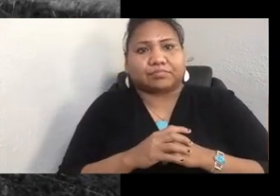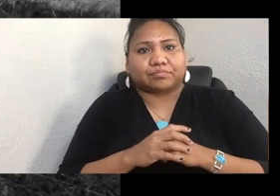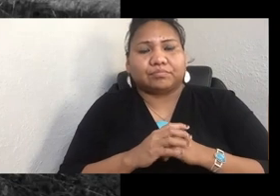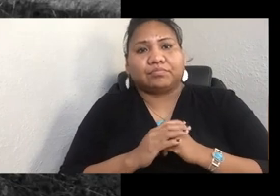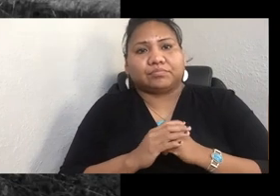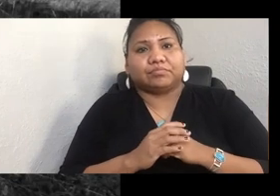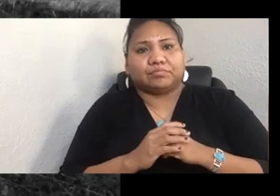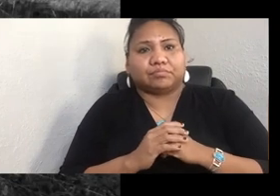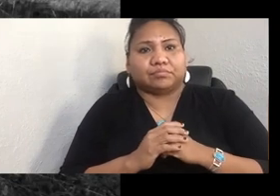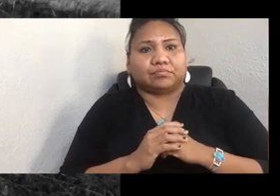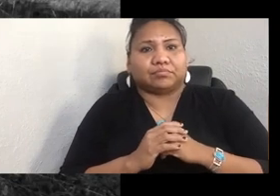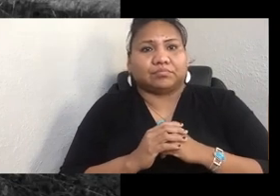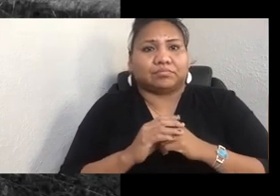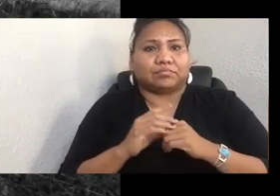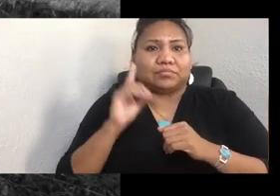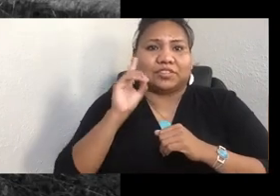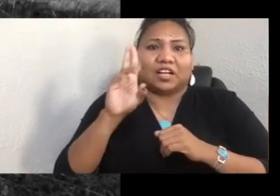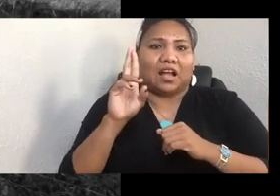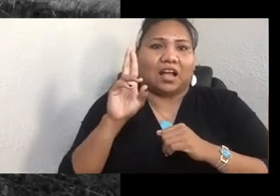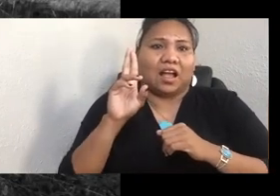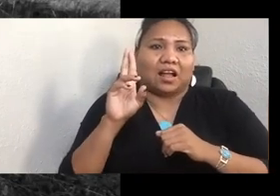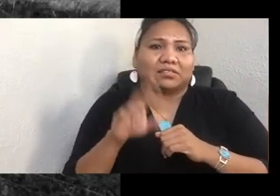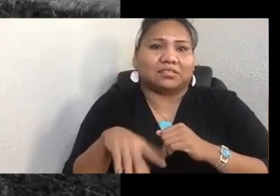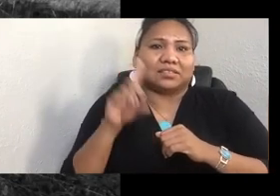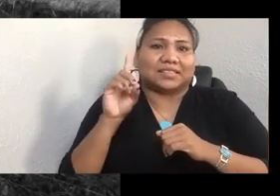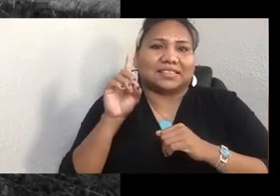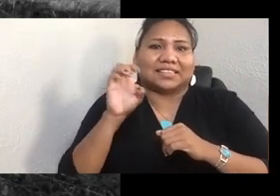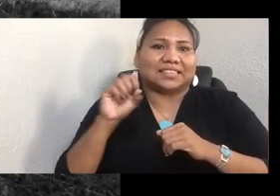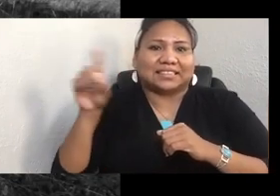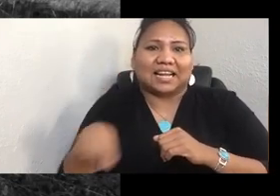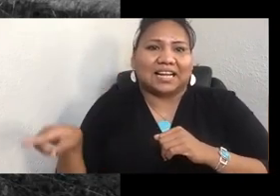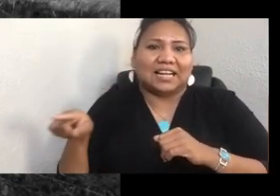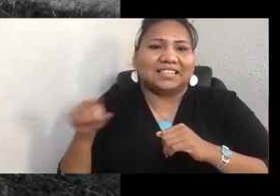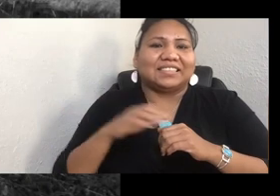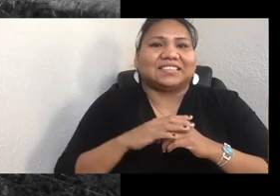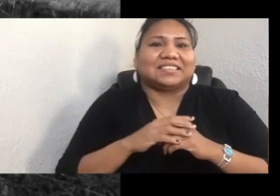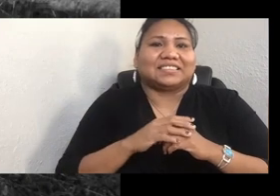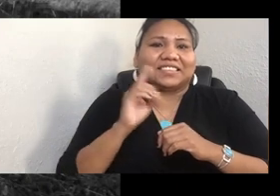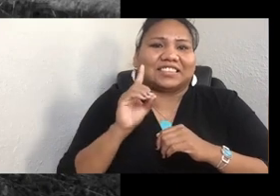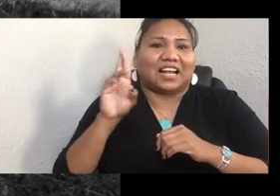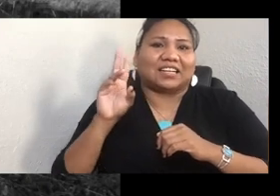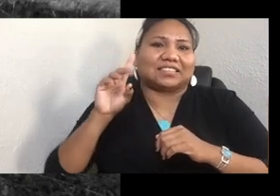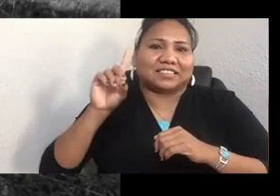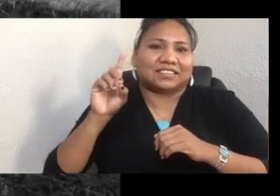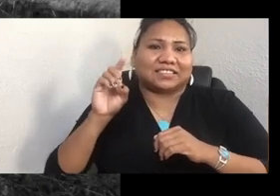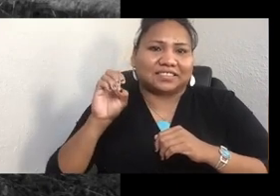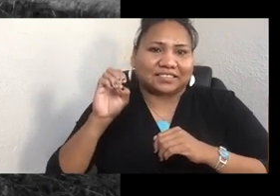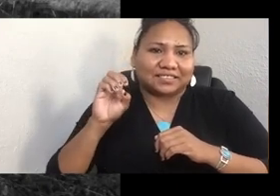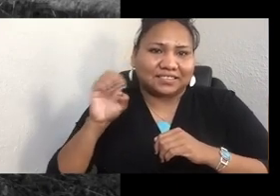Well, we call her Dr. Doctor Des on the pod, so I was trying not to call her that. But I'm just going to call her that. Dr. Doctor Des has done this really fascinating research,